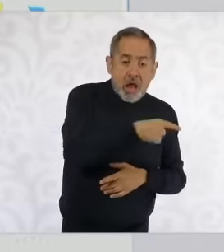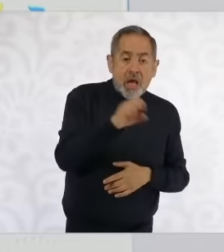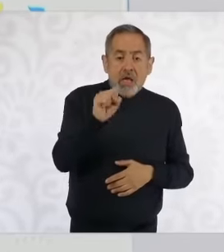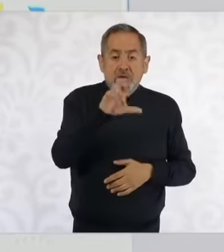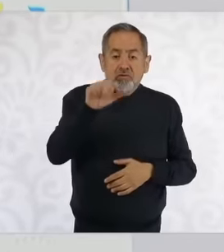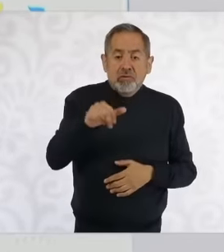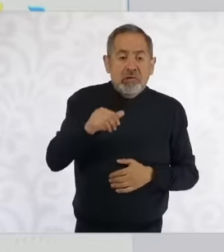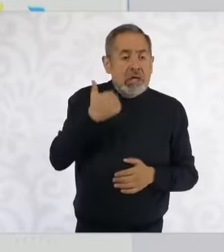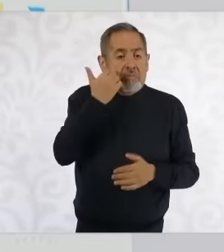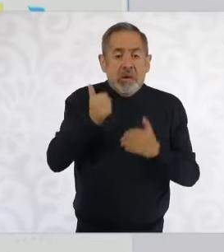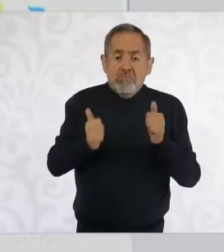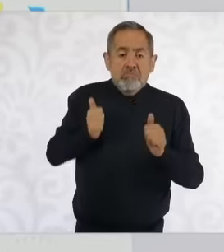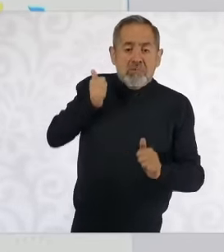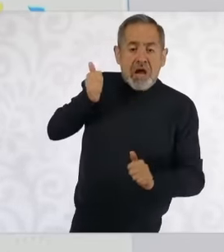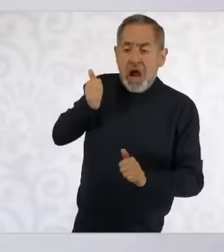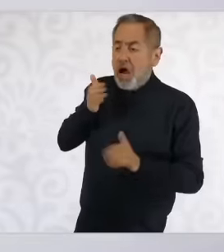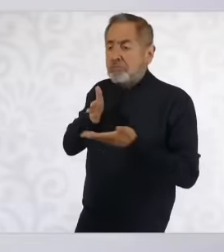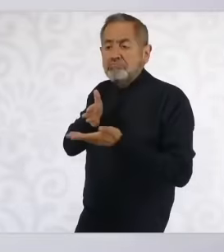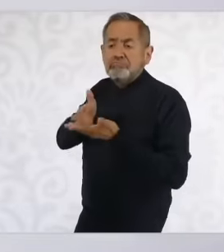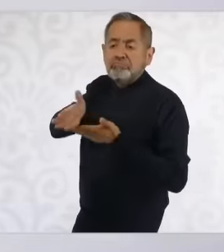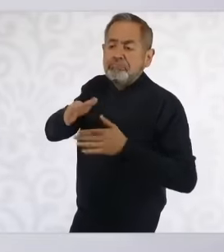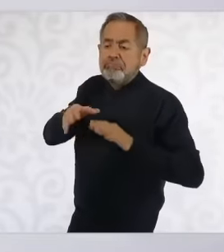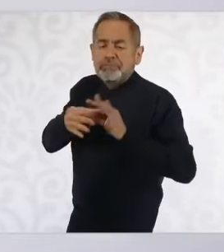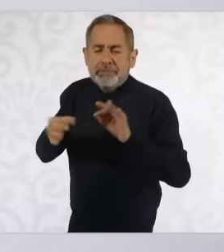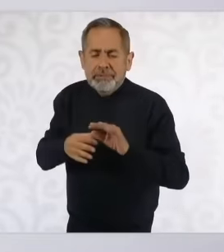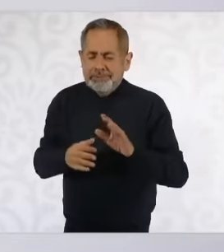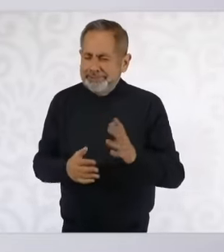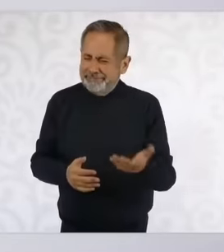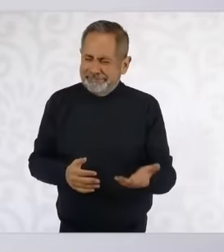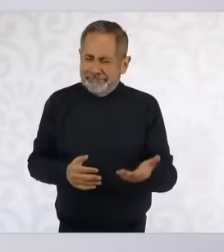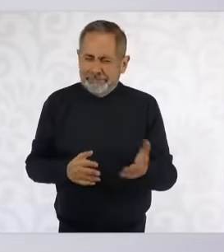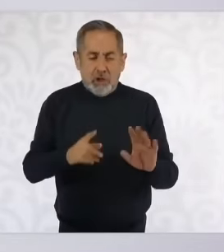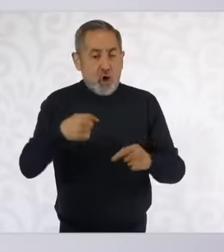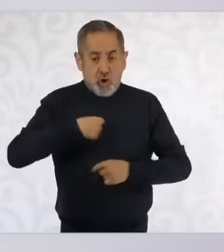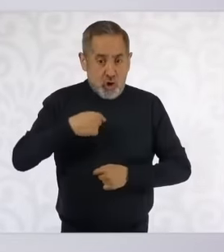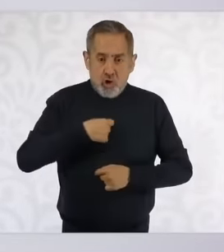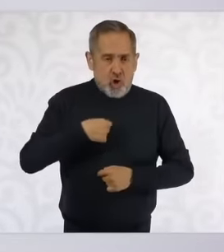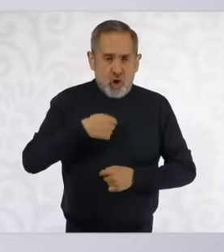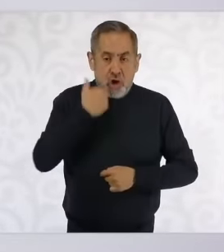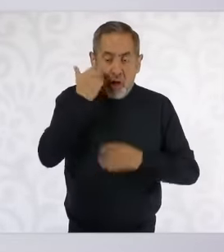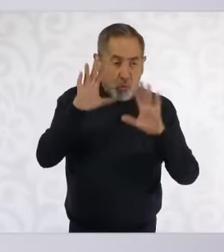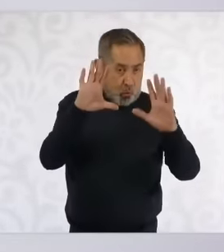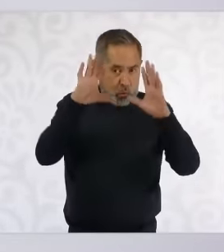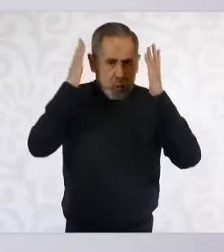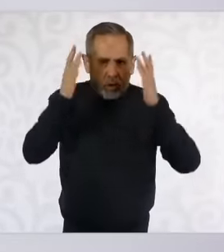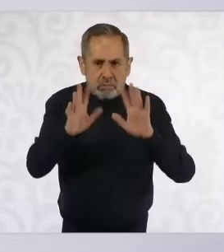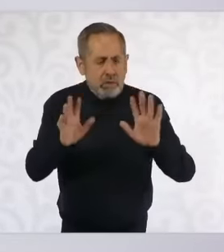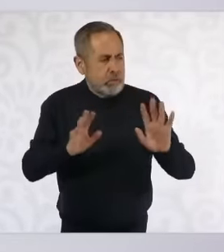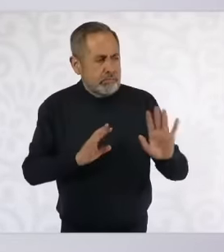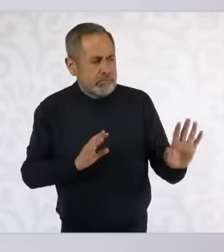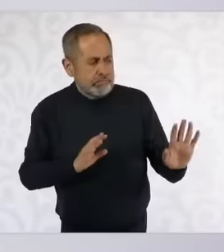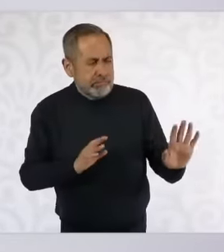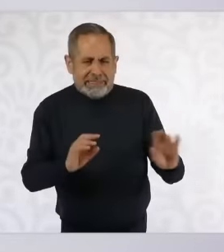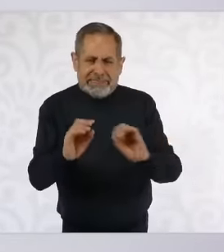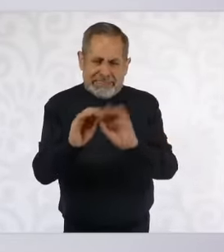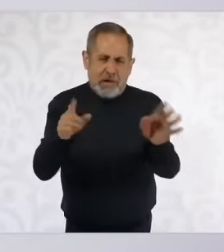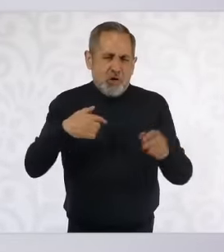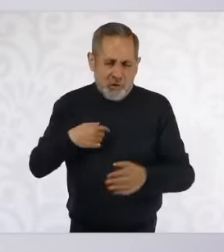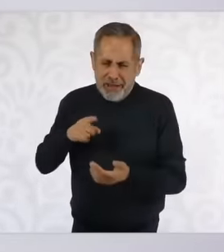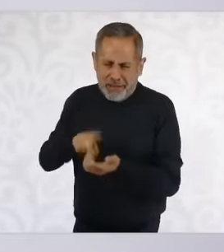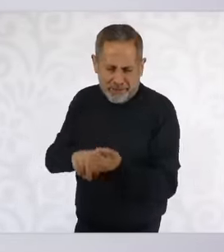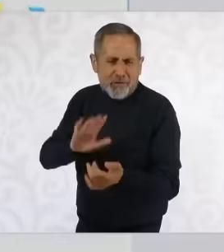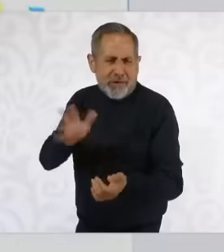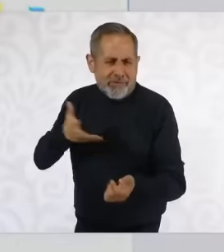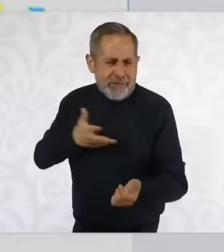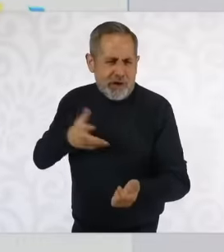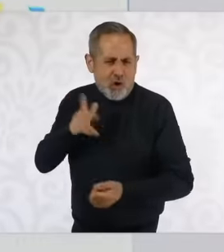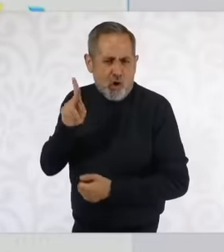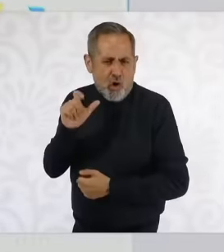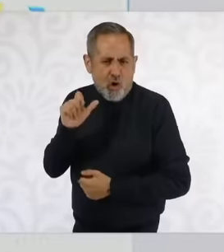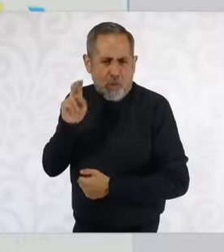functions. I do not want to get ahead of myself. Of course. that we have a plan that does not put anything at risk